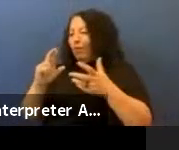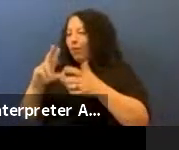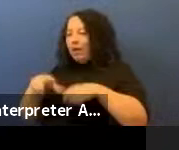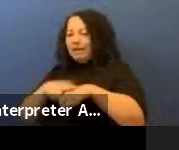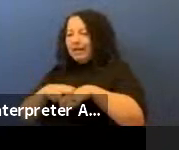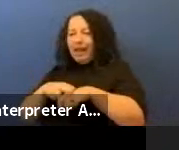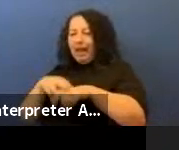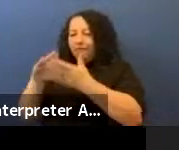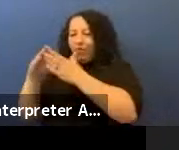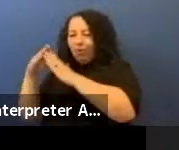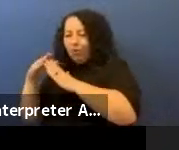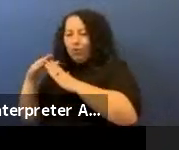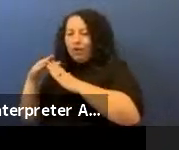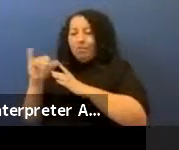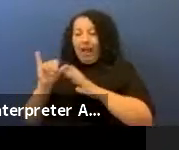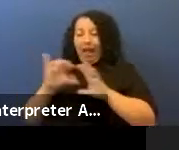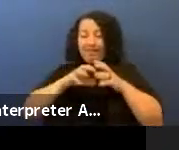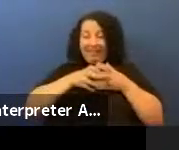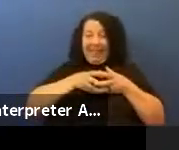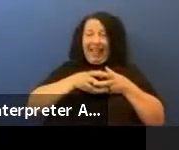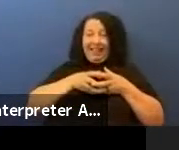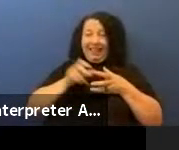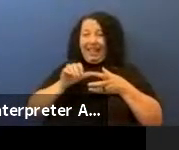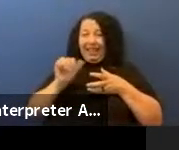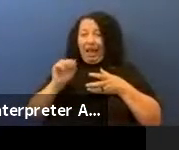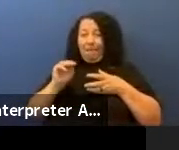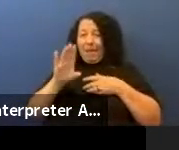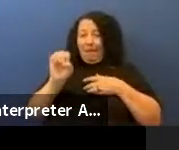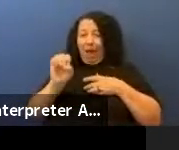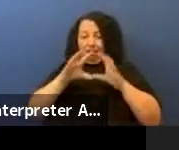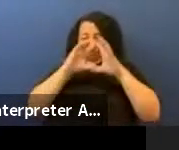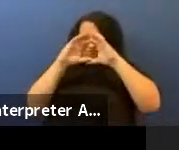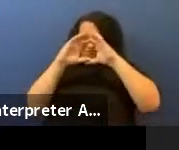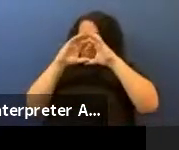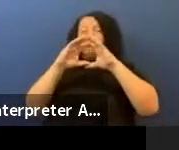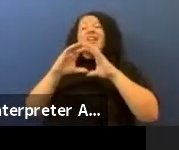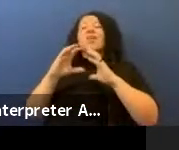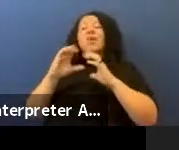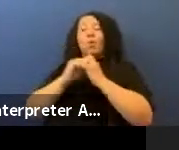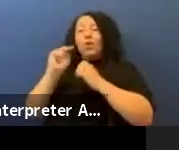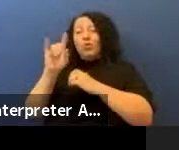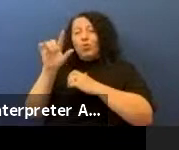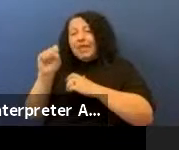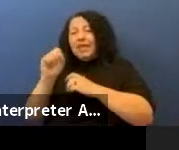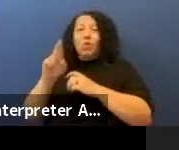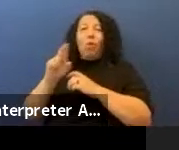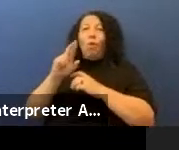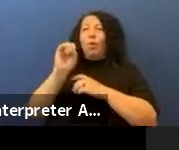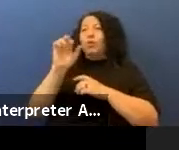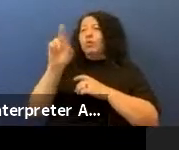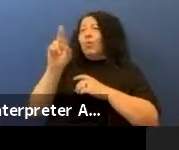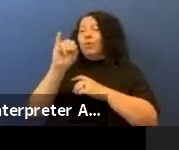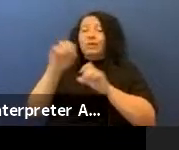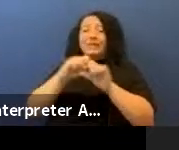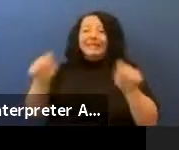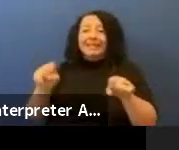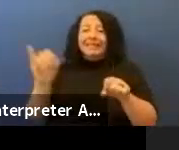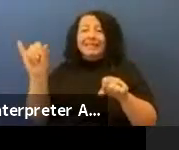as a cell, like an amoeba with a nucleus, or as a solar system, or, for us our dance circles are that way